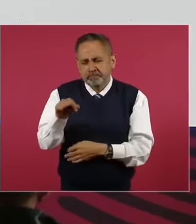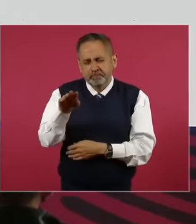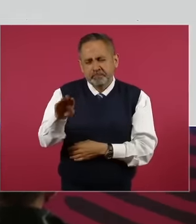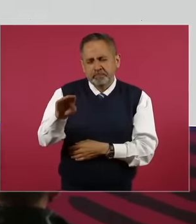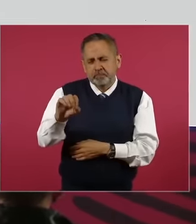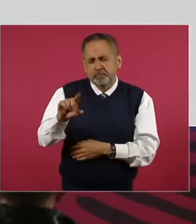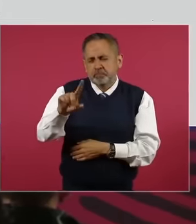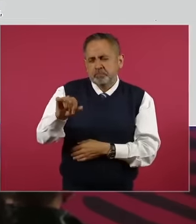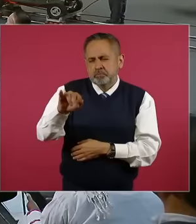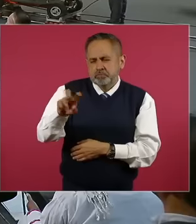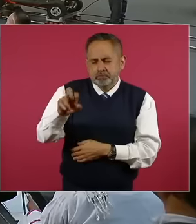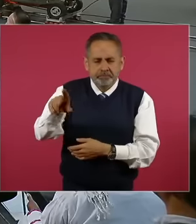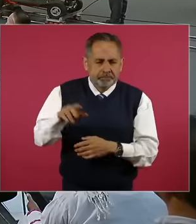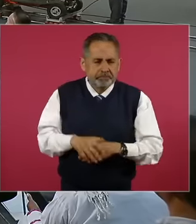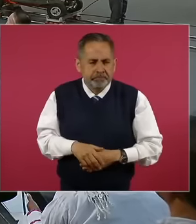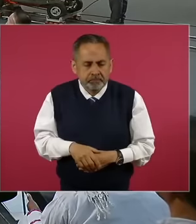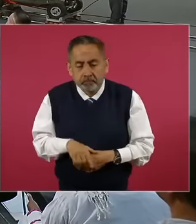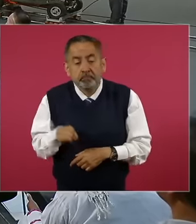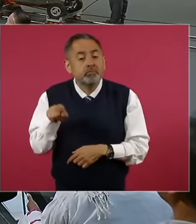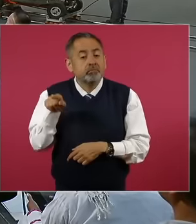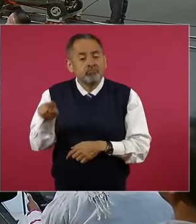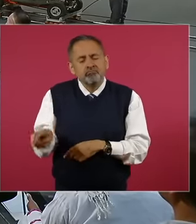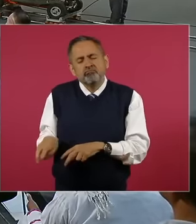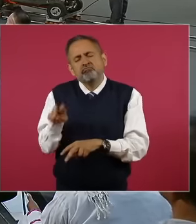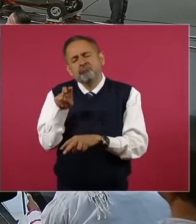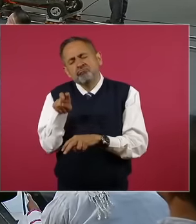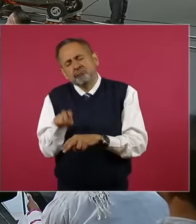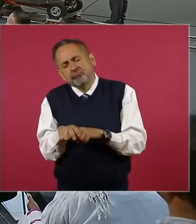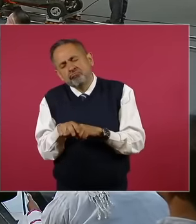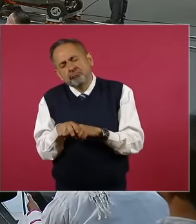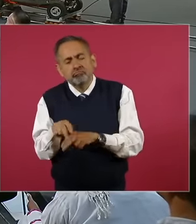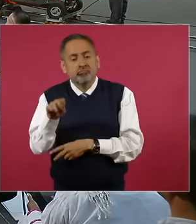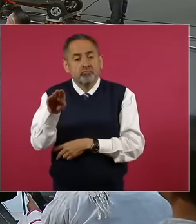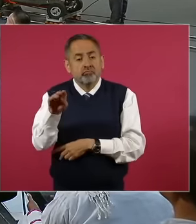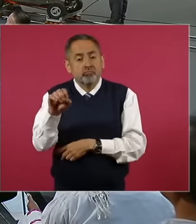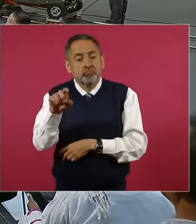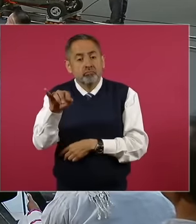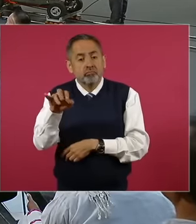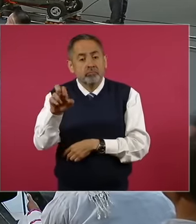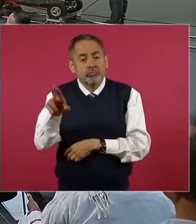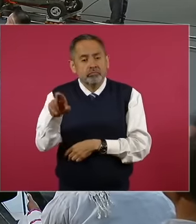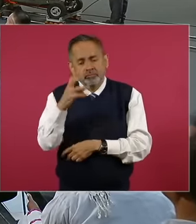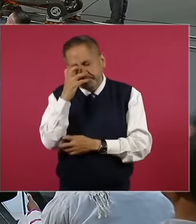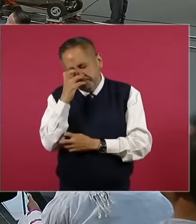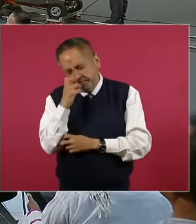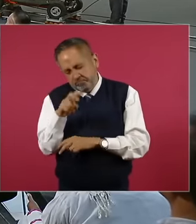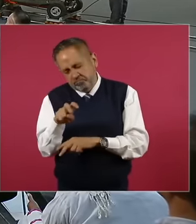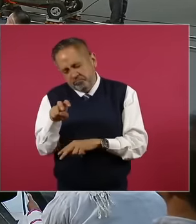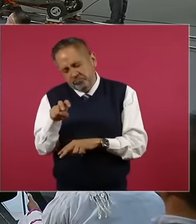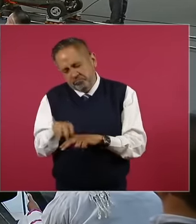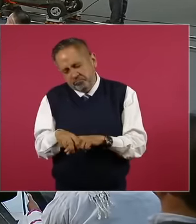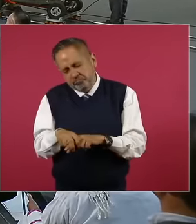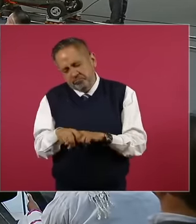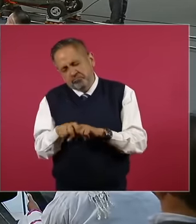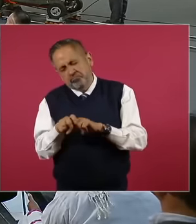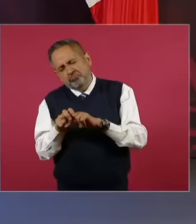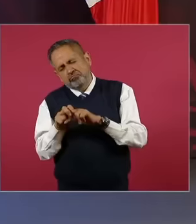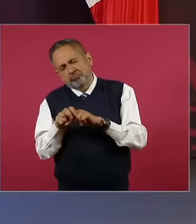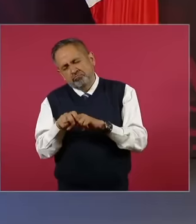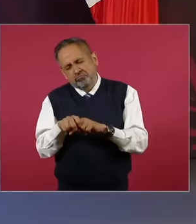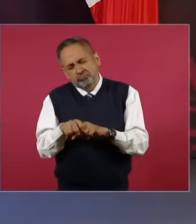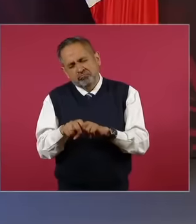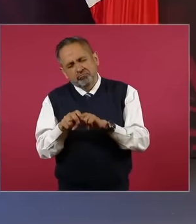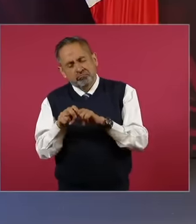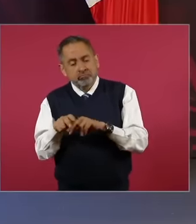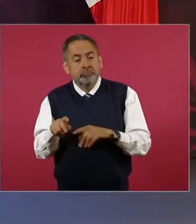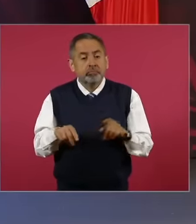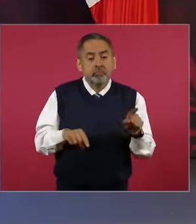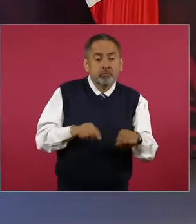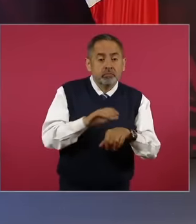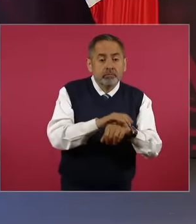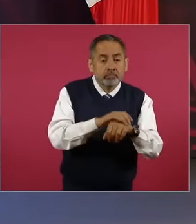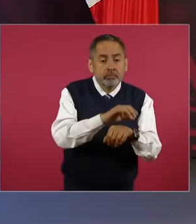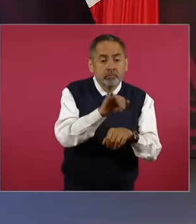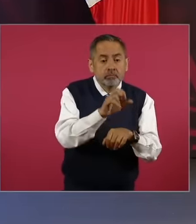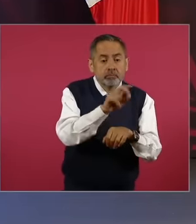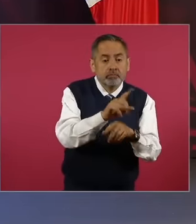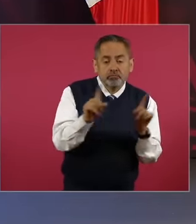on it the sad body of Bolívar rested, Don Joaquín hugged his friend with